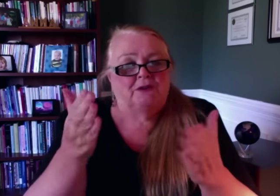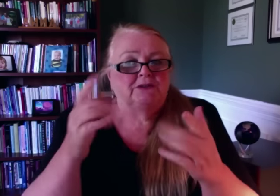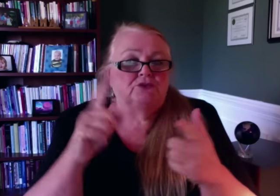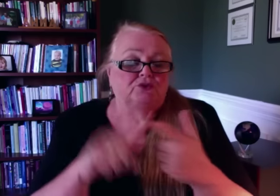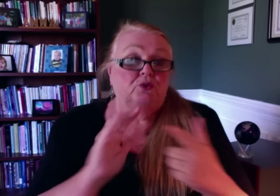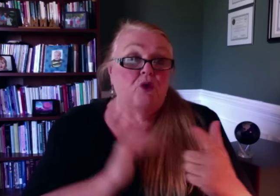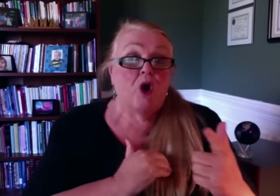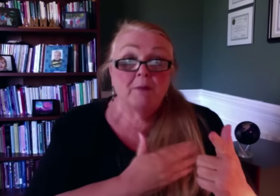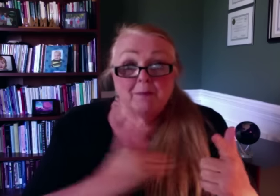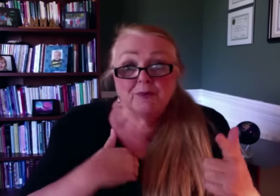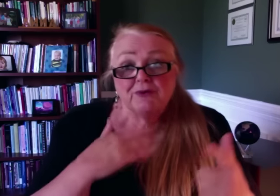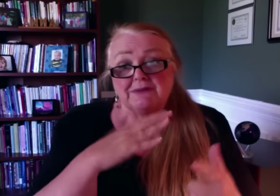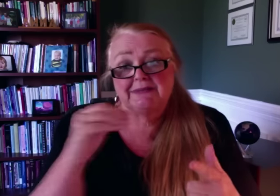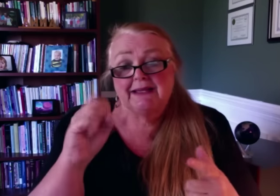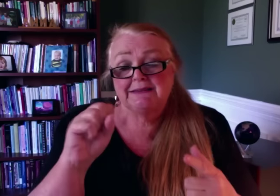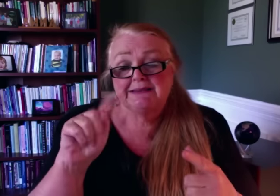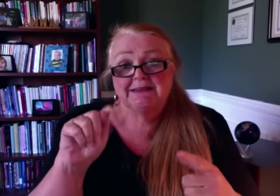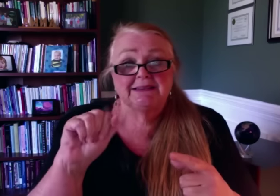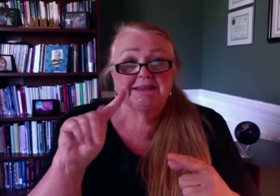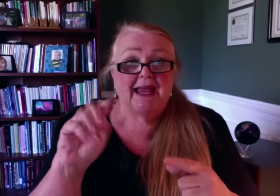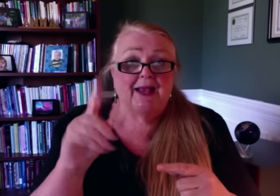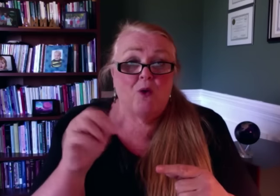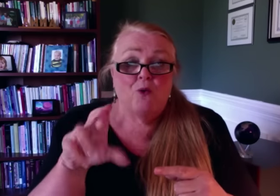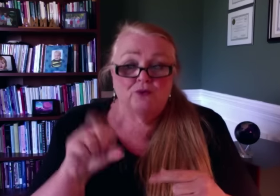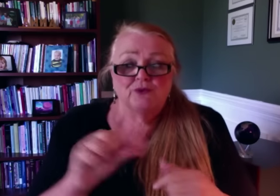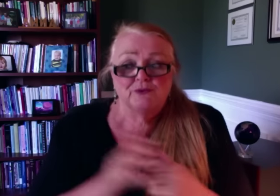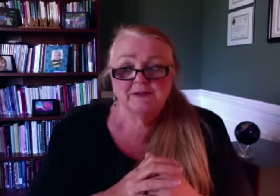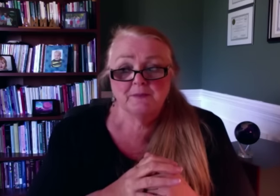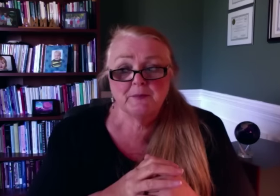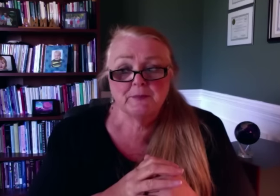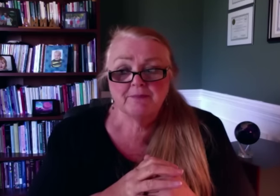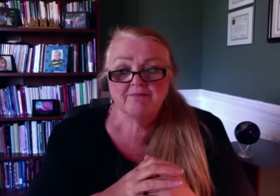services and technical assistance to members and stakeholders.